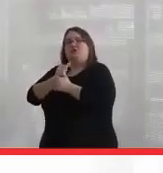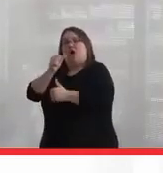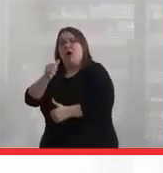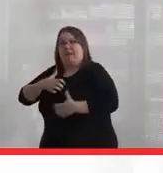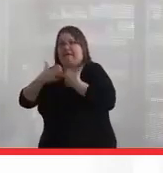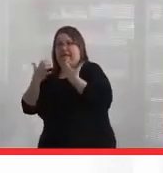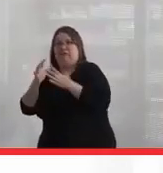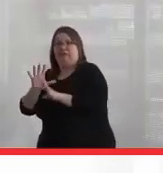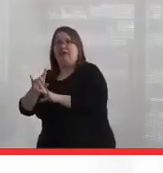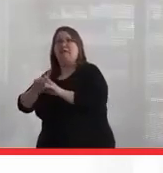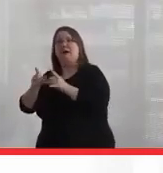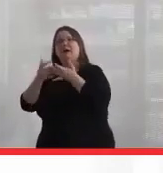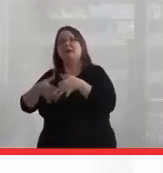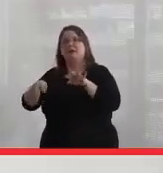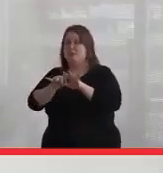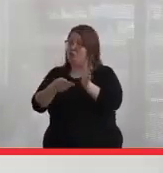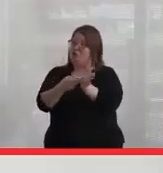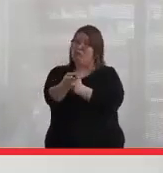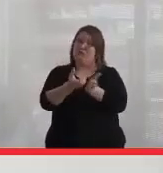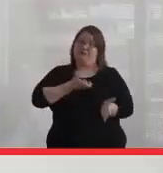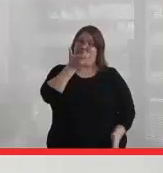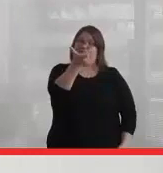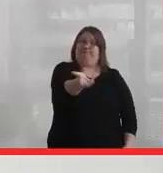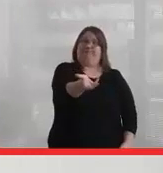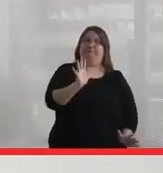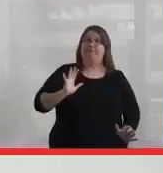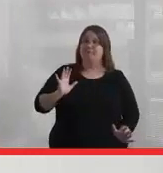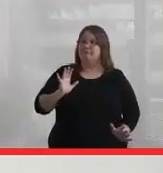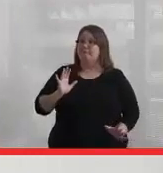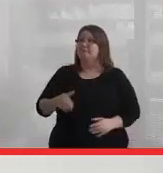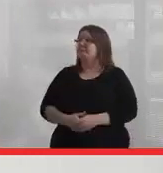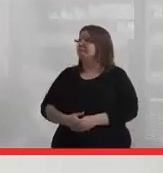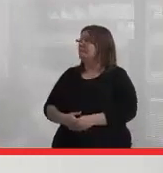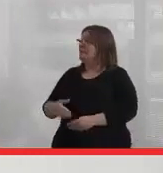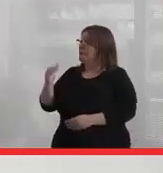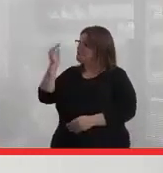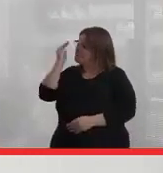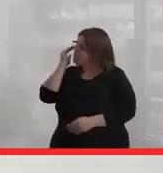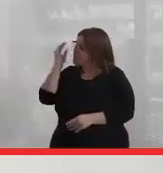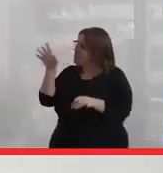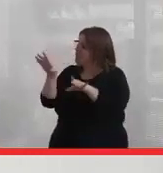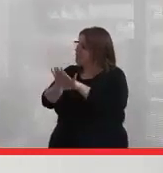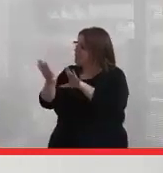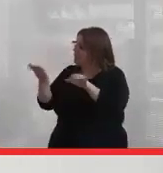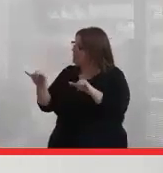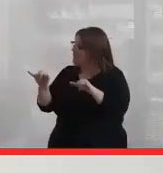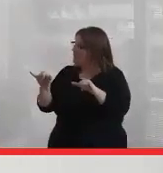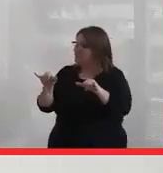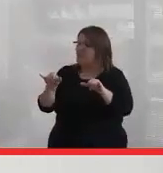But I think it's really important to speak truth. And to know that at the same time they were arresting